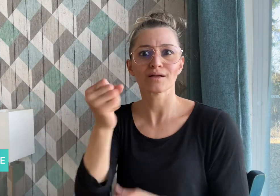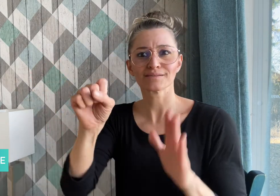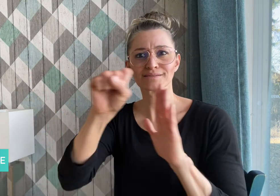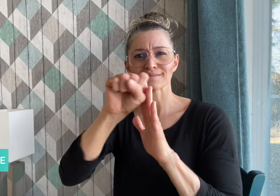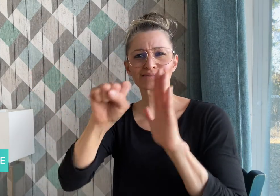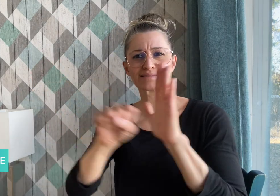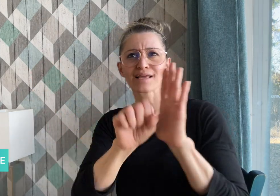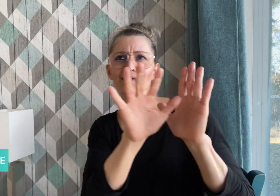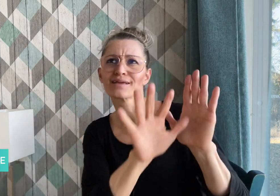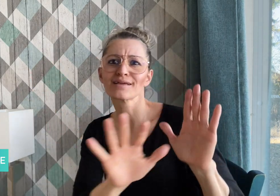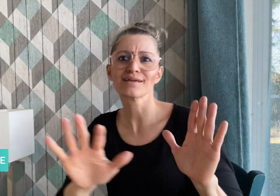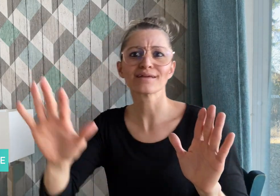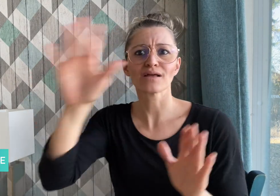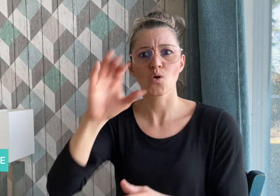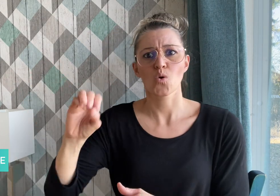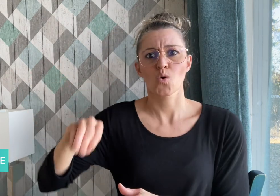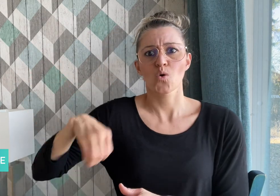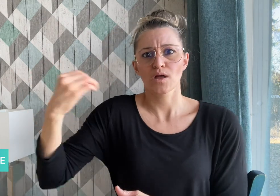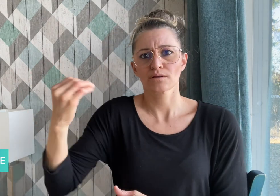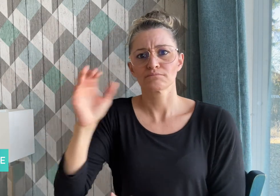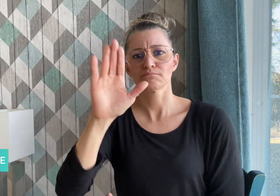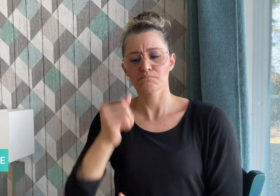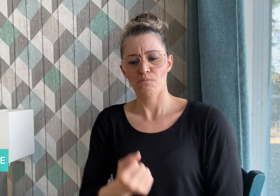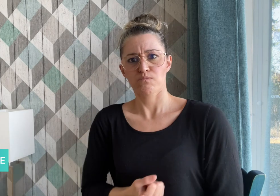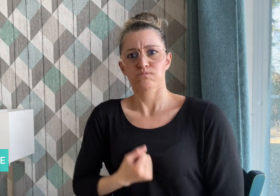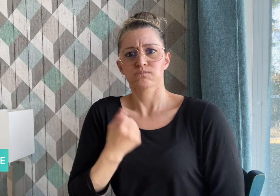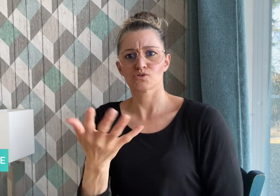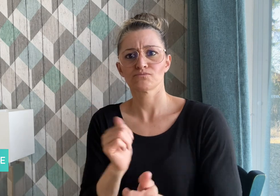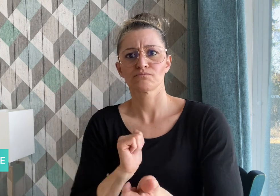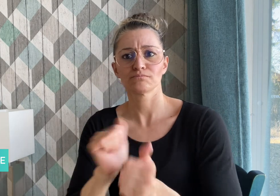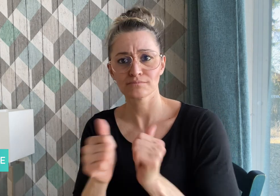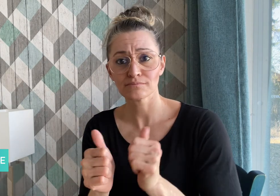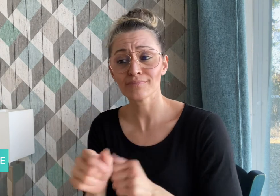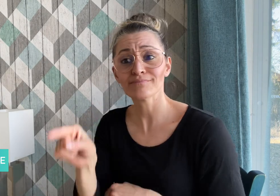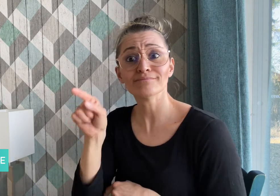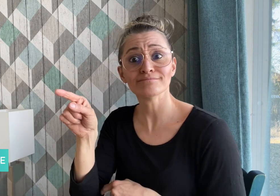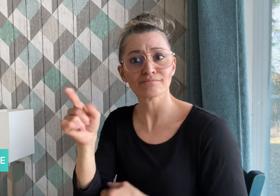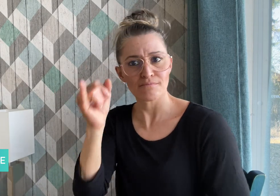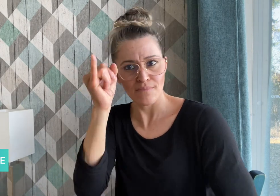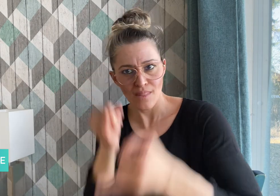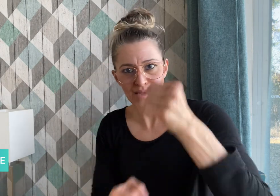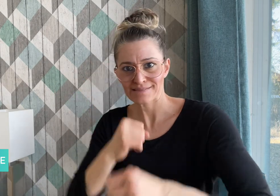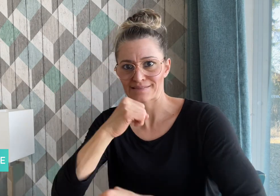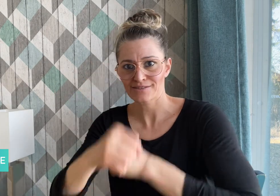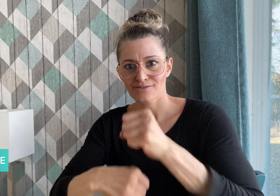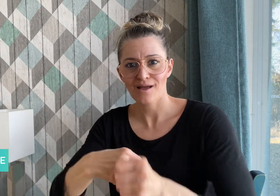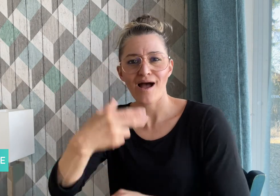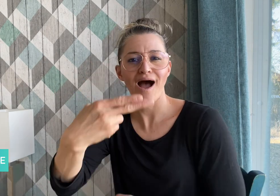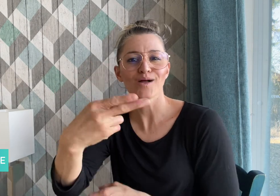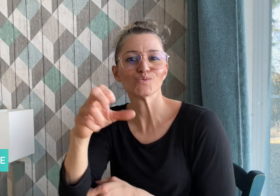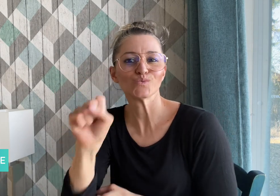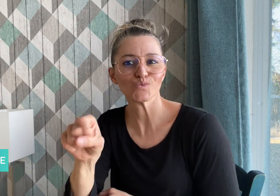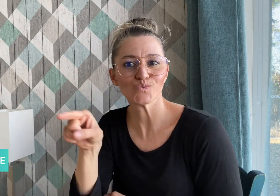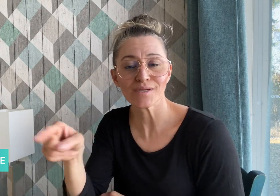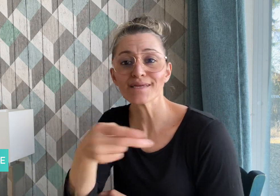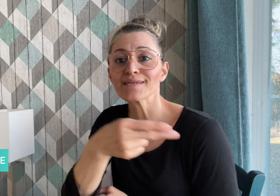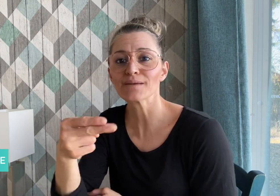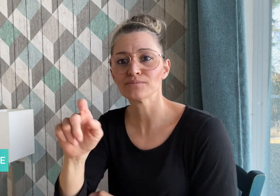The senior student of OSD, Trayshun Holmes-Gournaris,